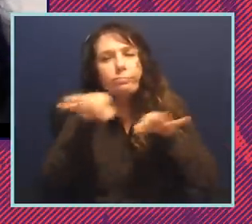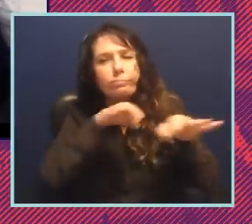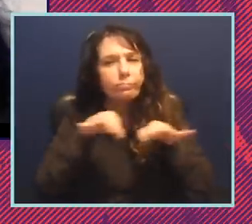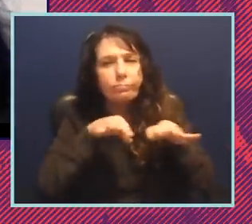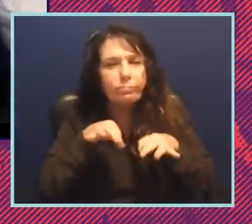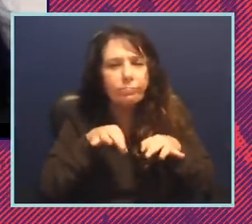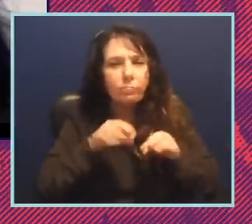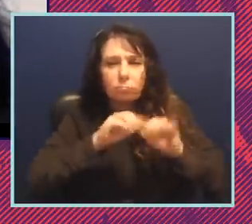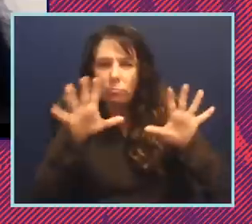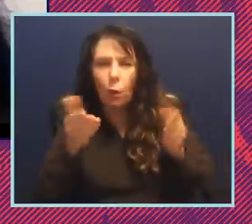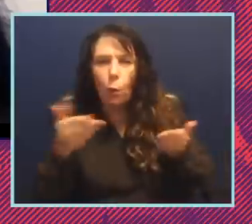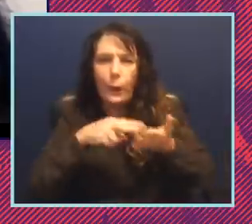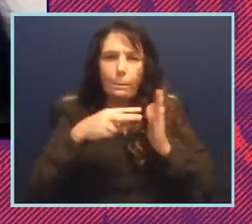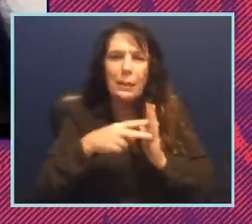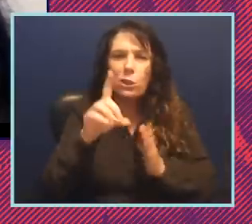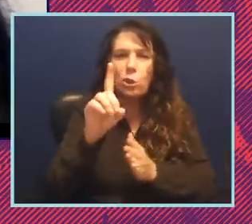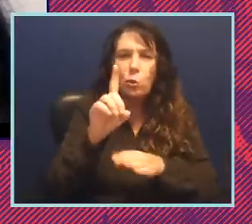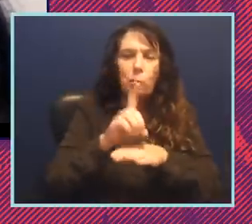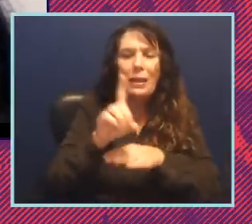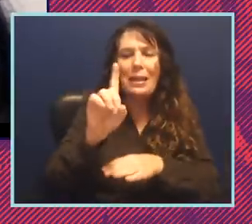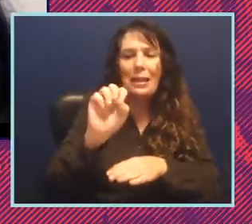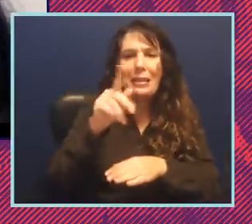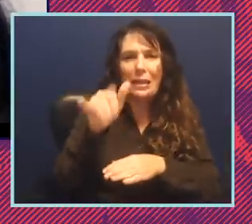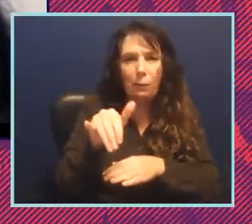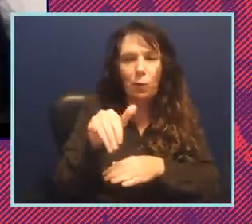what it means to be the deputy director of the voting rights project? I mean, your folks,